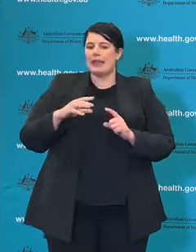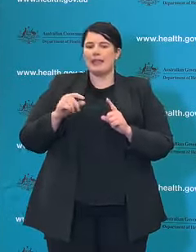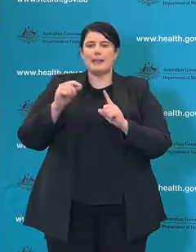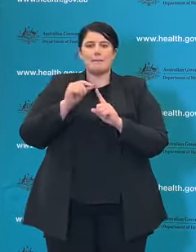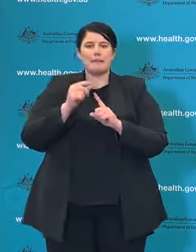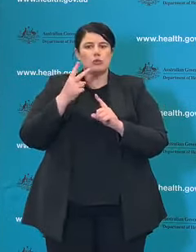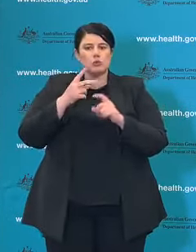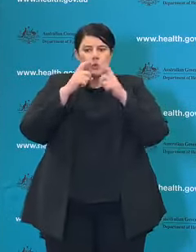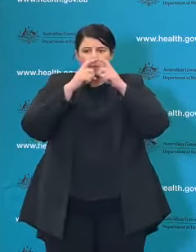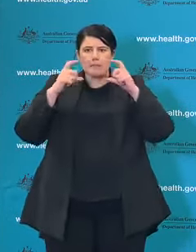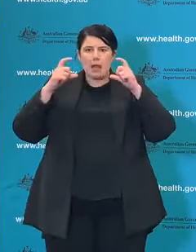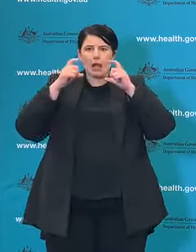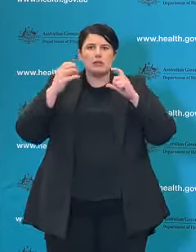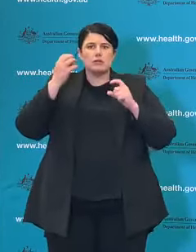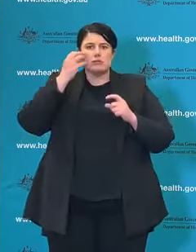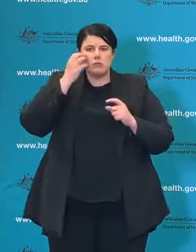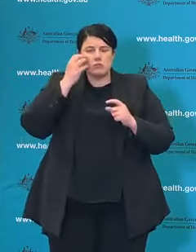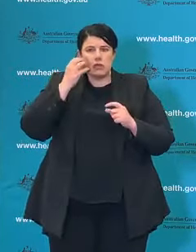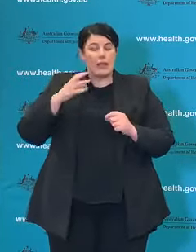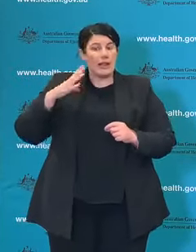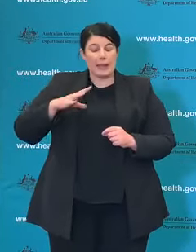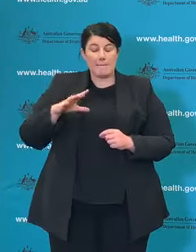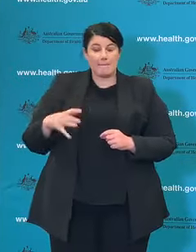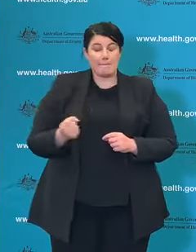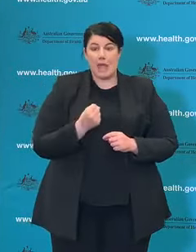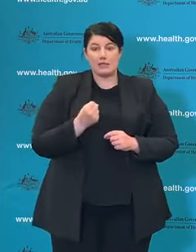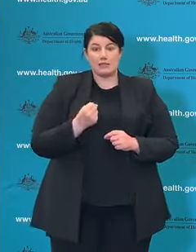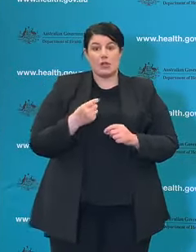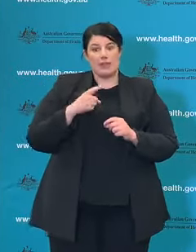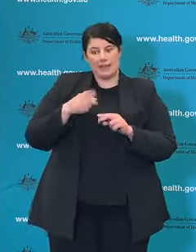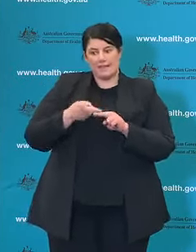workers treating COVID-19 patients?